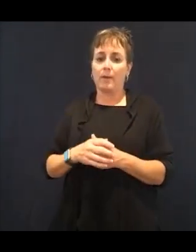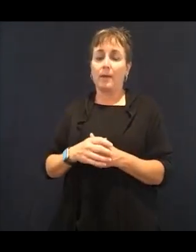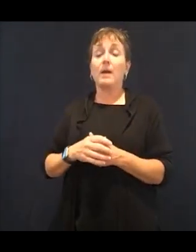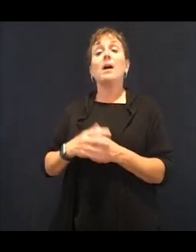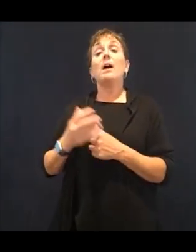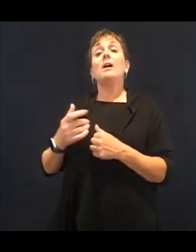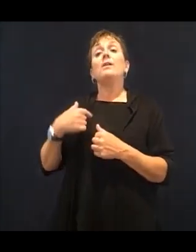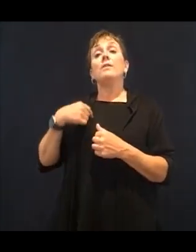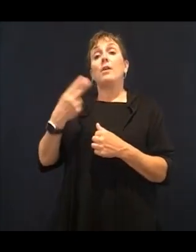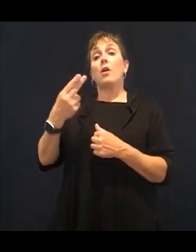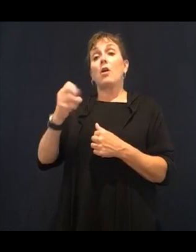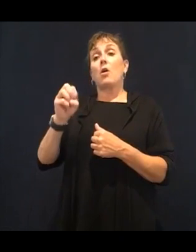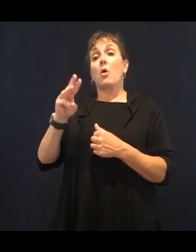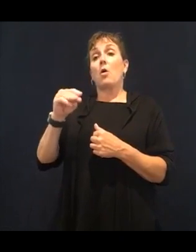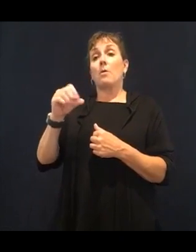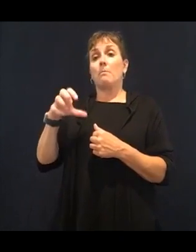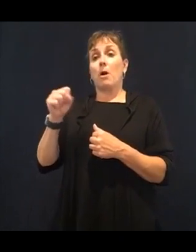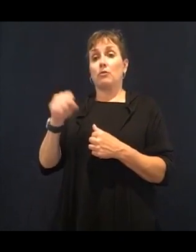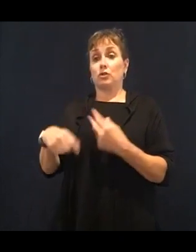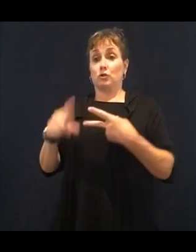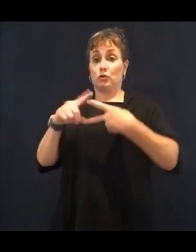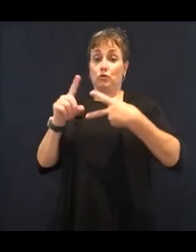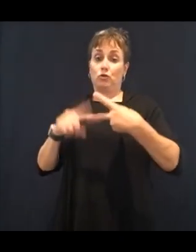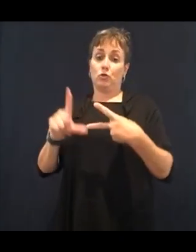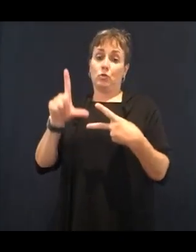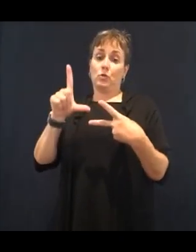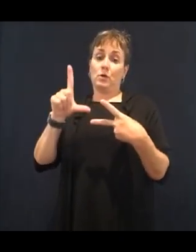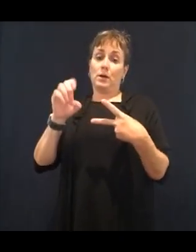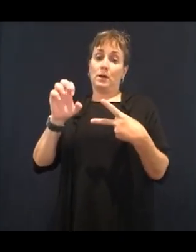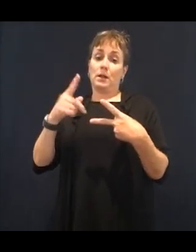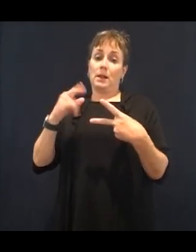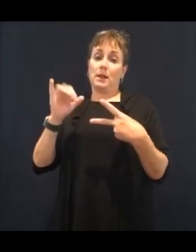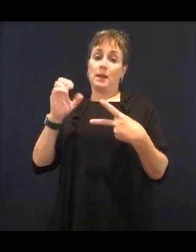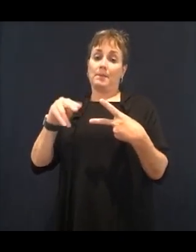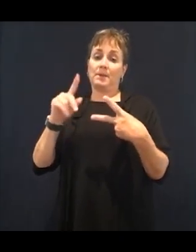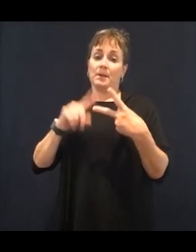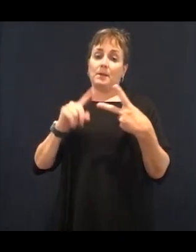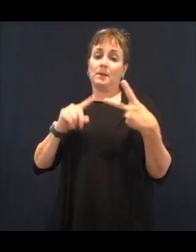our body. Leptin is a hormone that actually